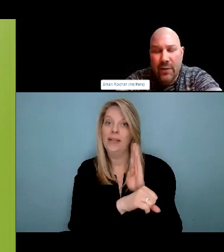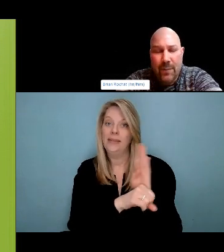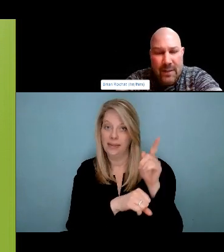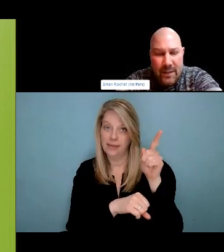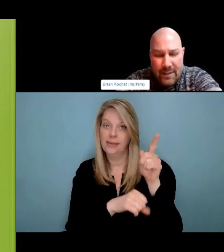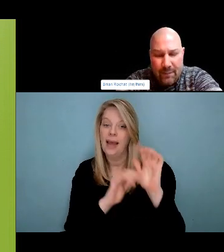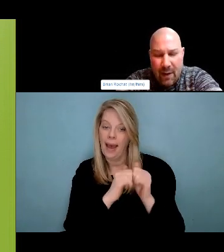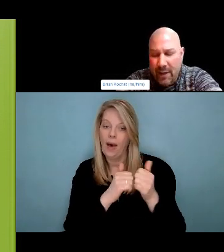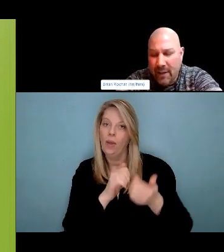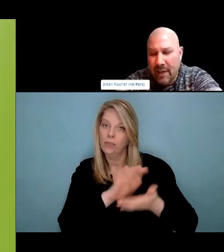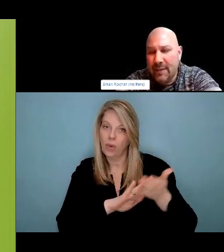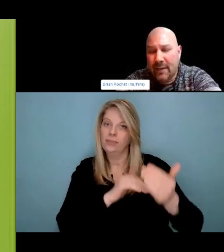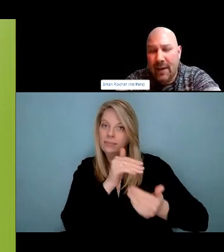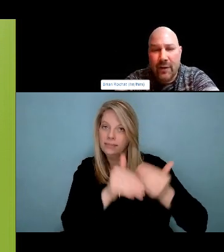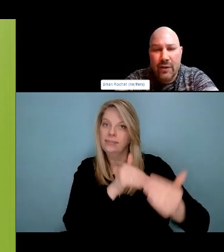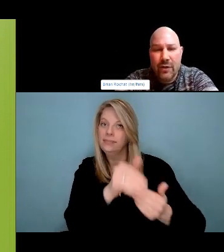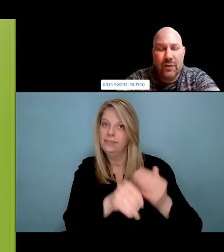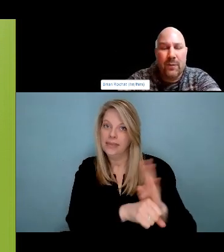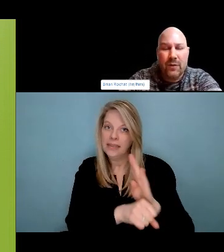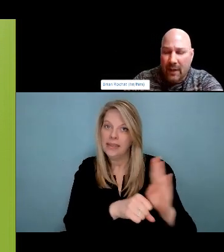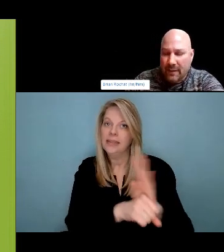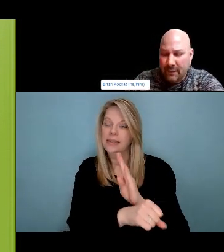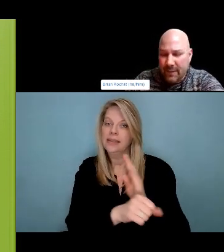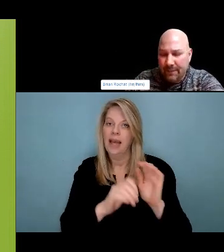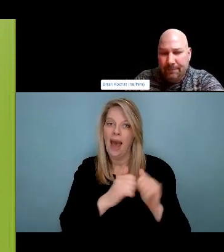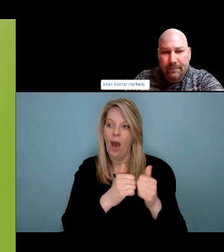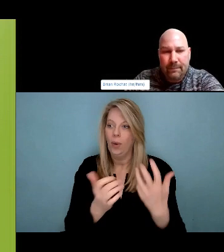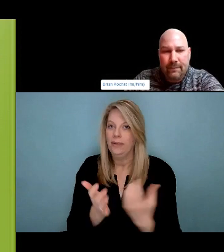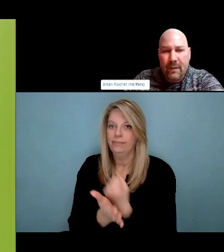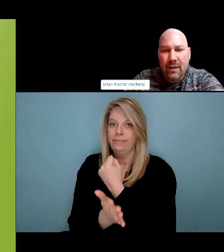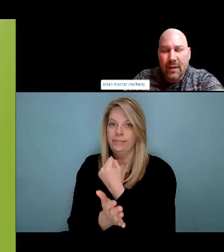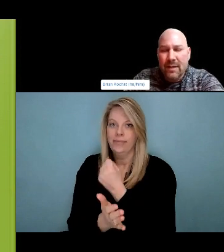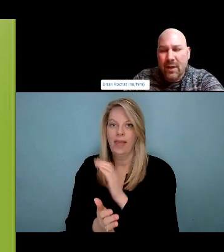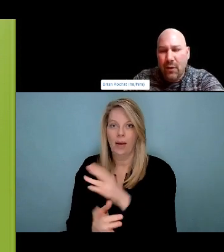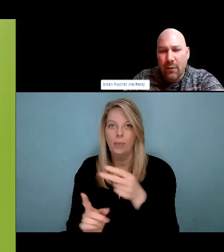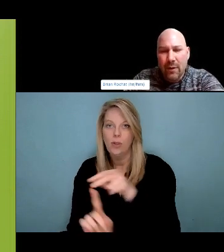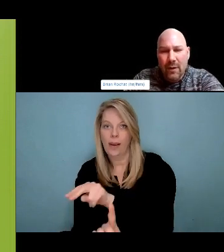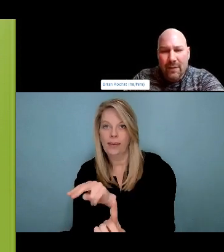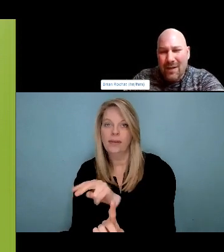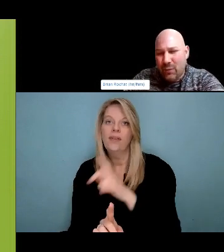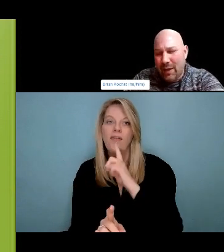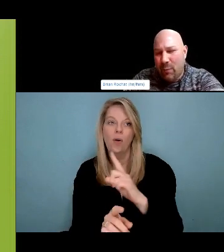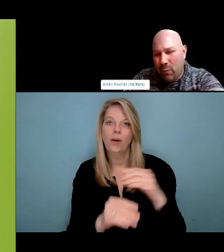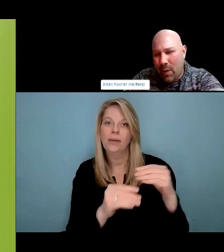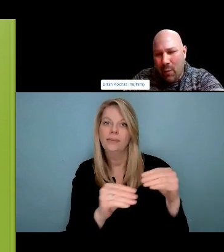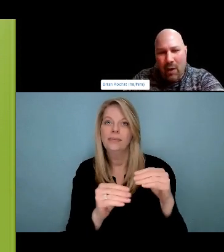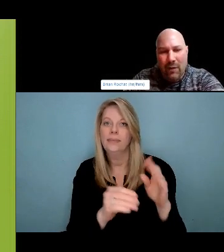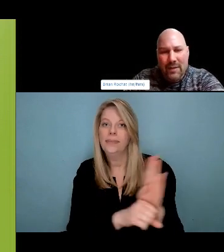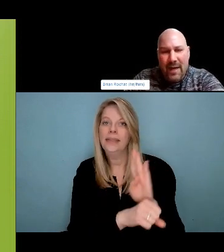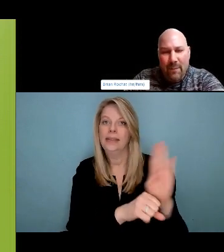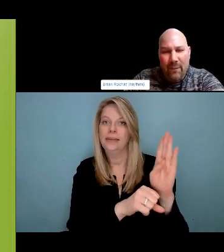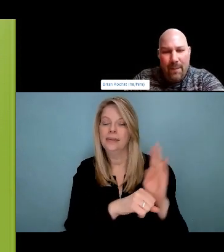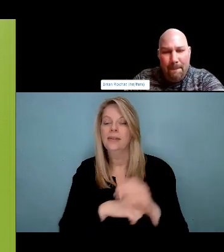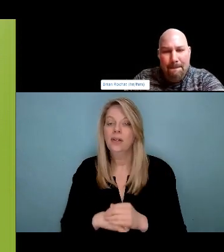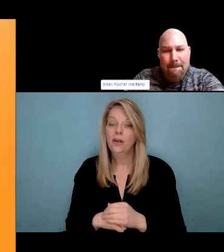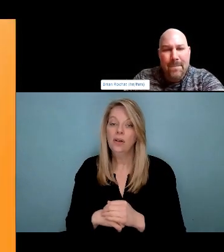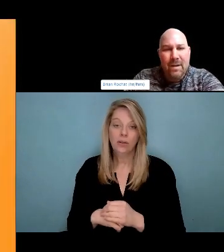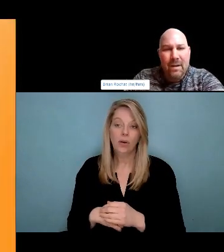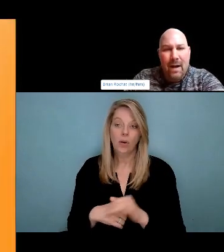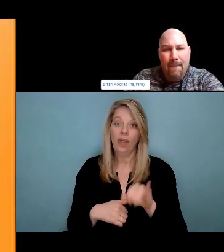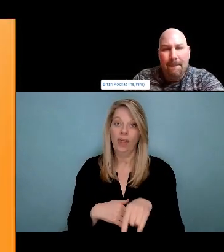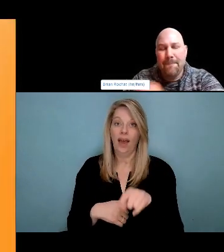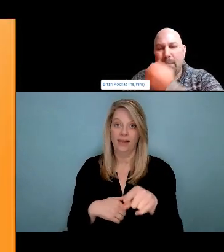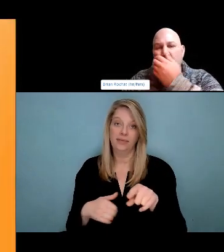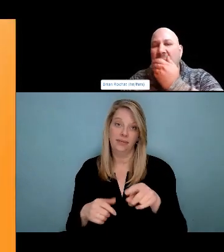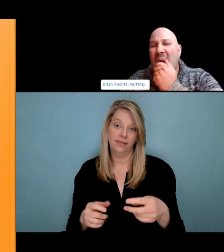show up for the people in her life. There's so many gifts, they don't, they don't play